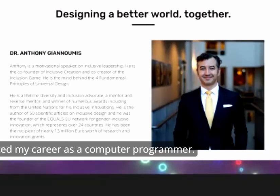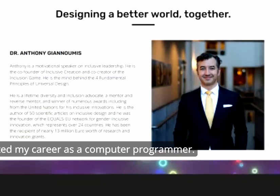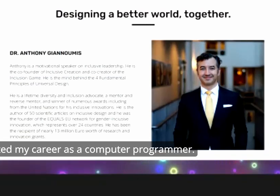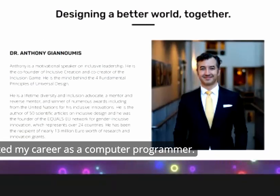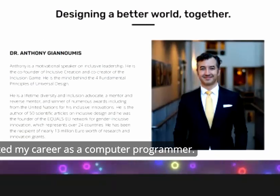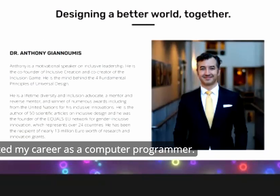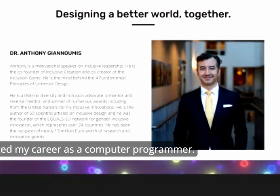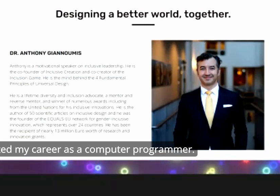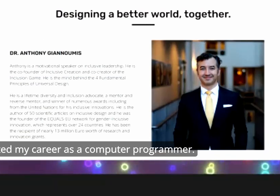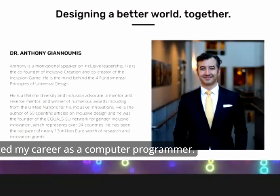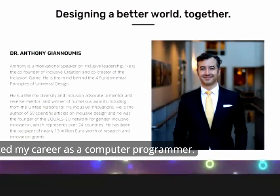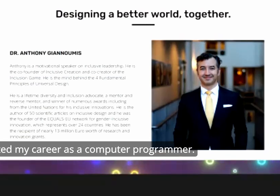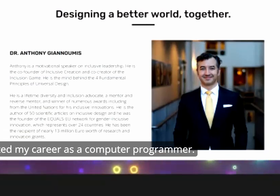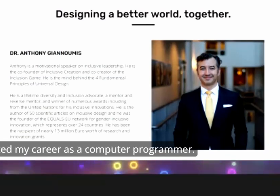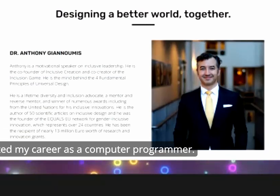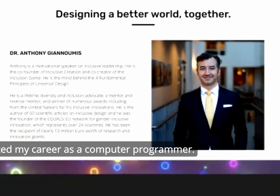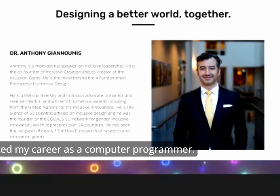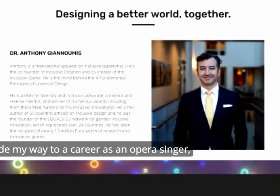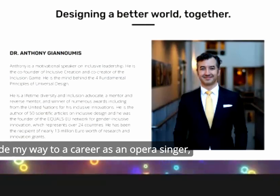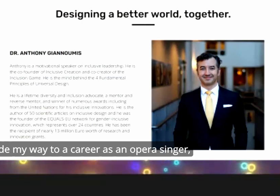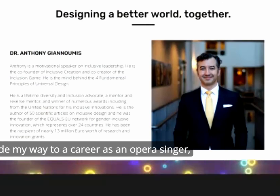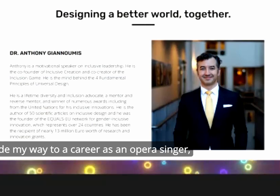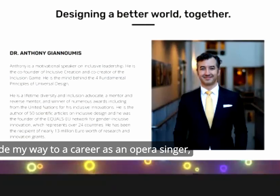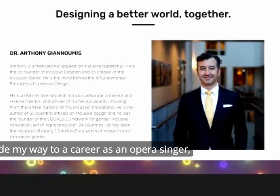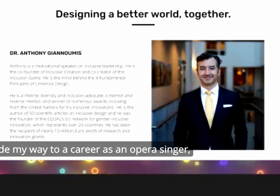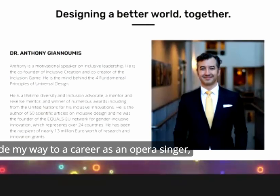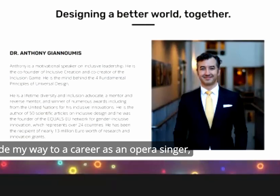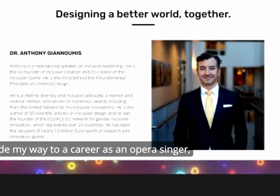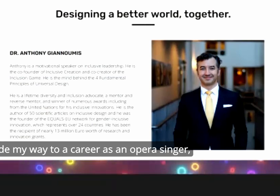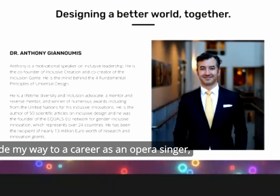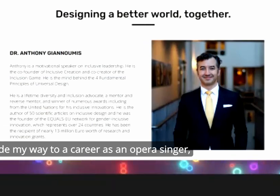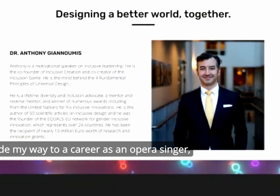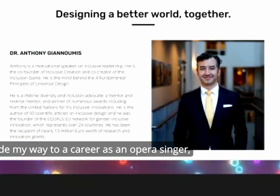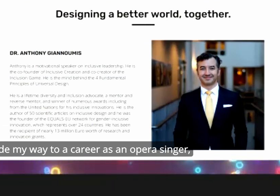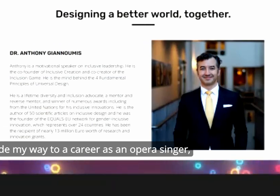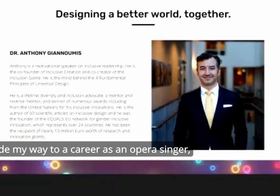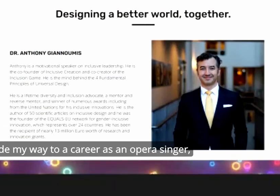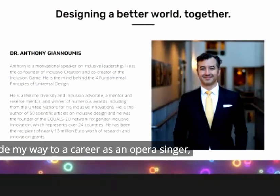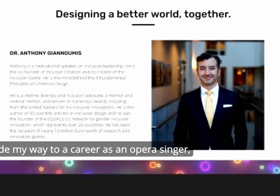I started my career as a computer programmer I made my way to a career as an opera singer